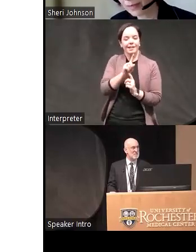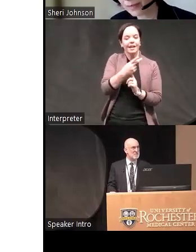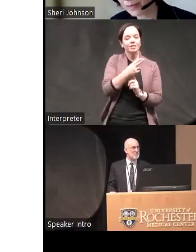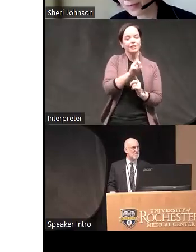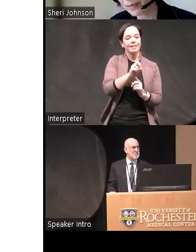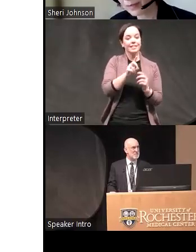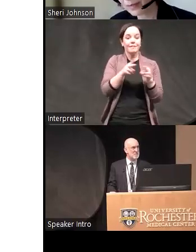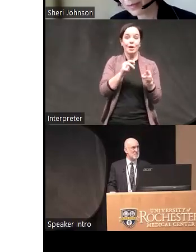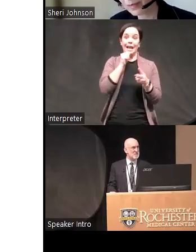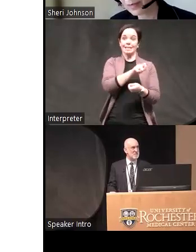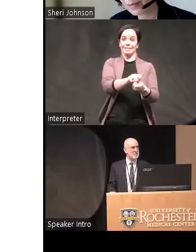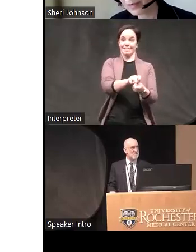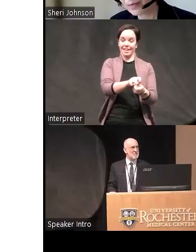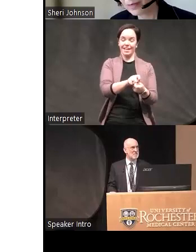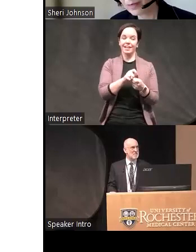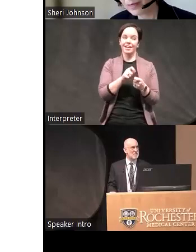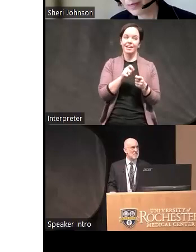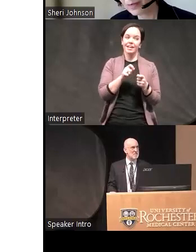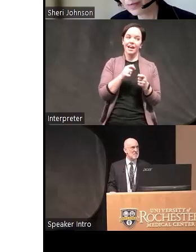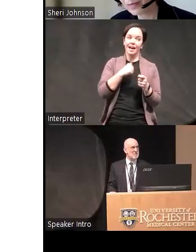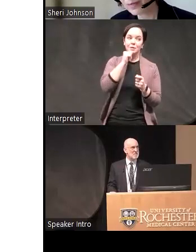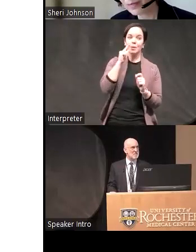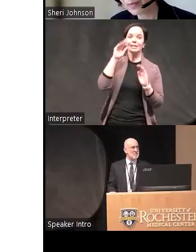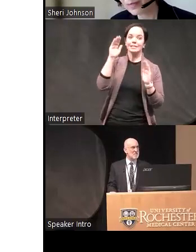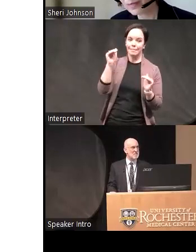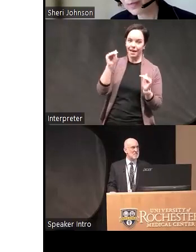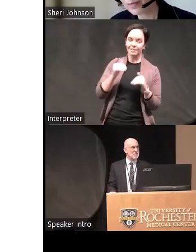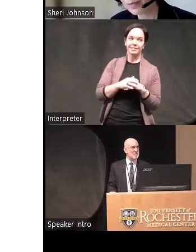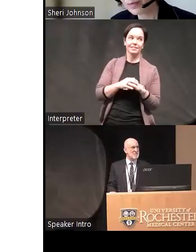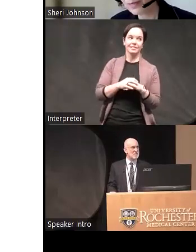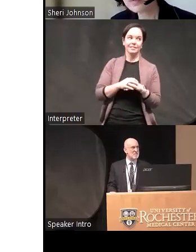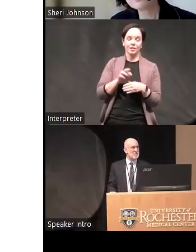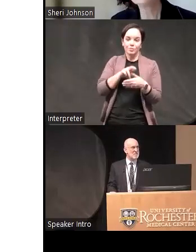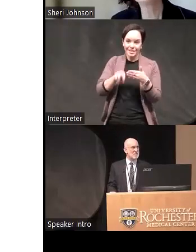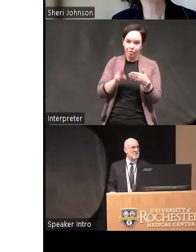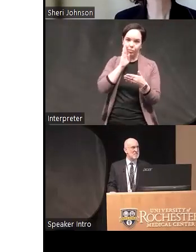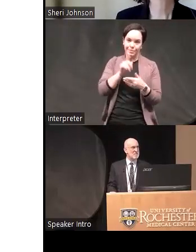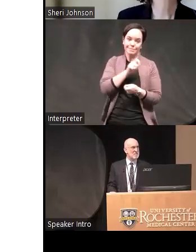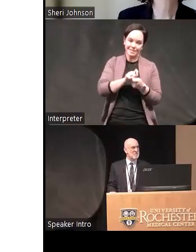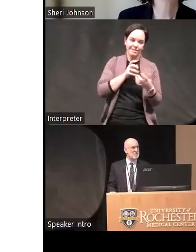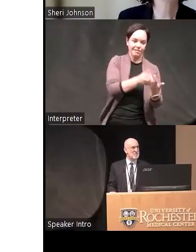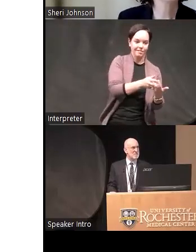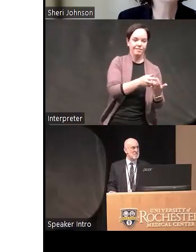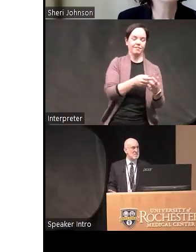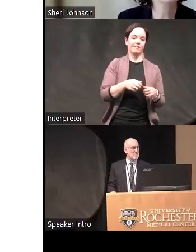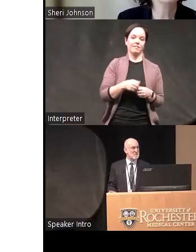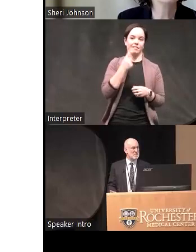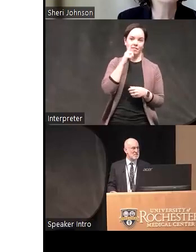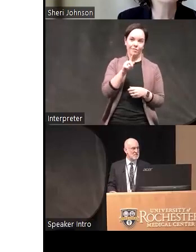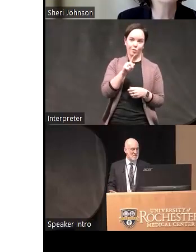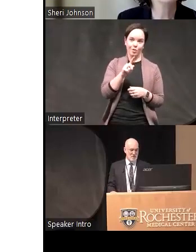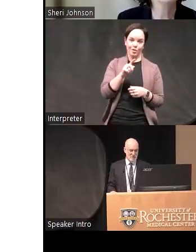construct I don't expect that it would that the finding is specific for a type of impulsivity